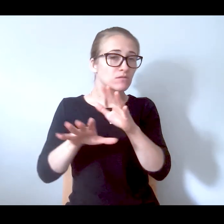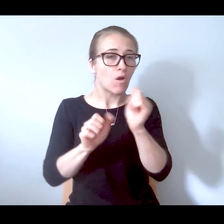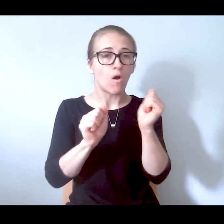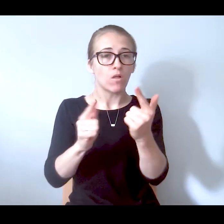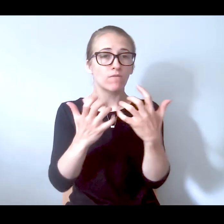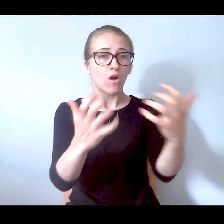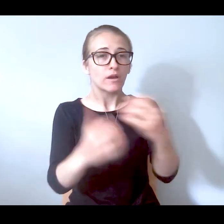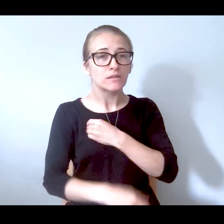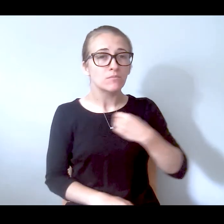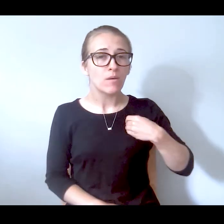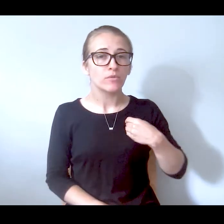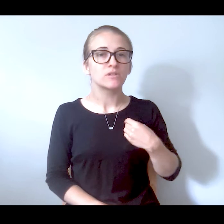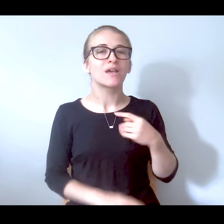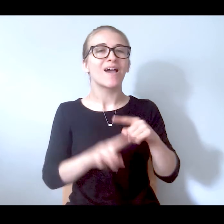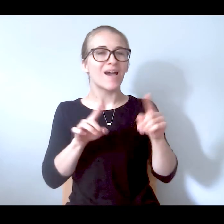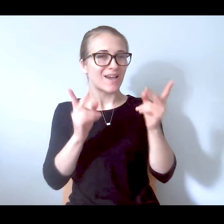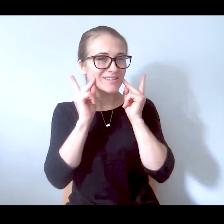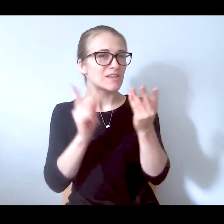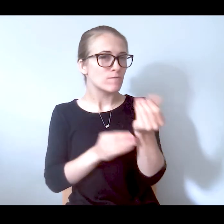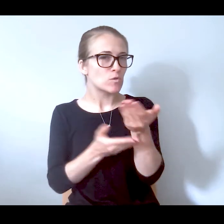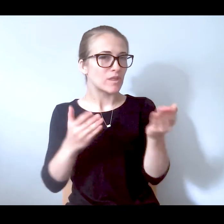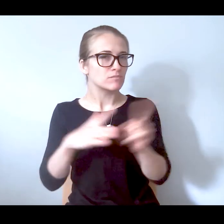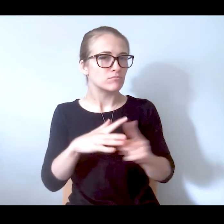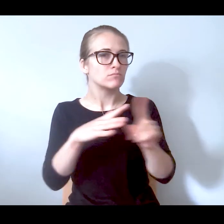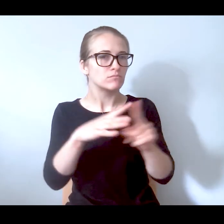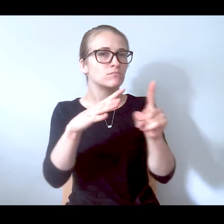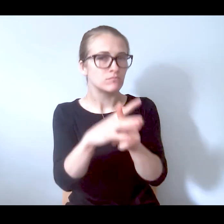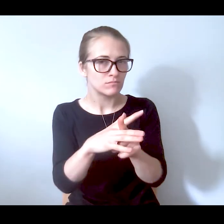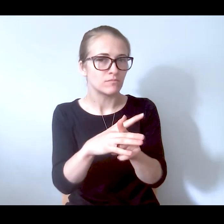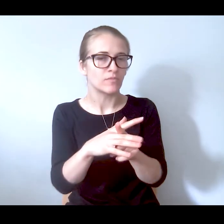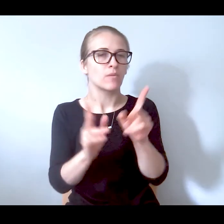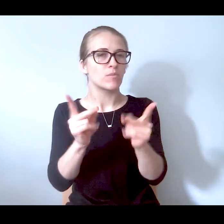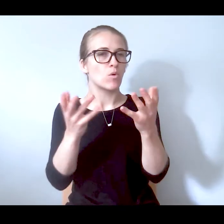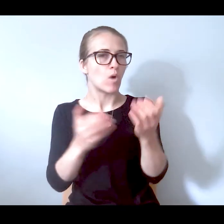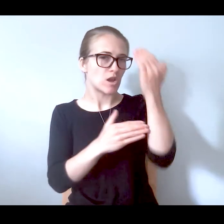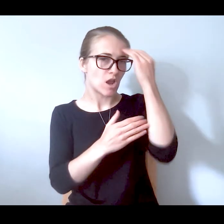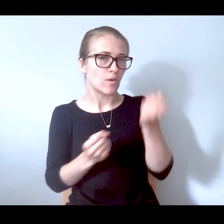couple things that I keep seeing. Folks are very interested in knowing as much as they can about peer